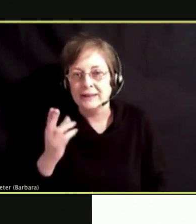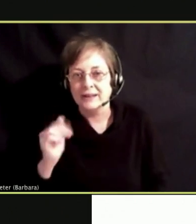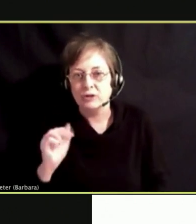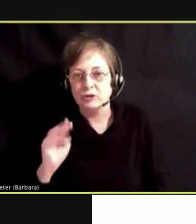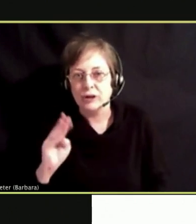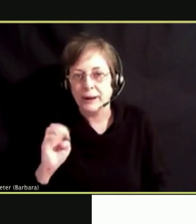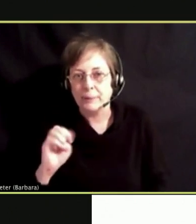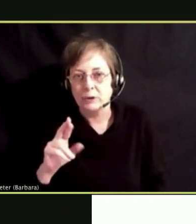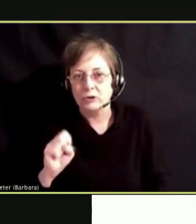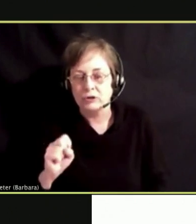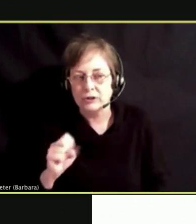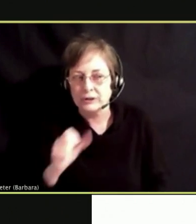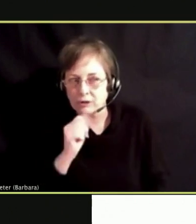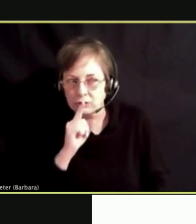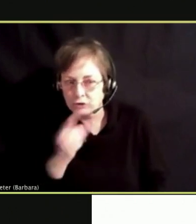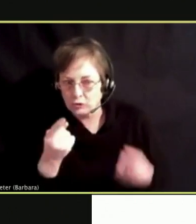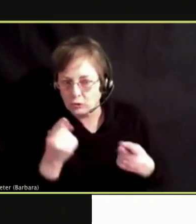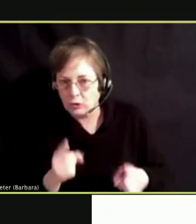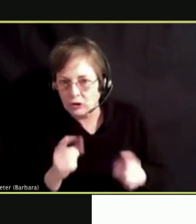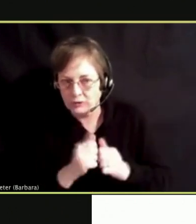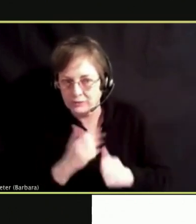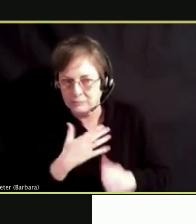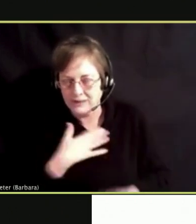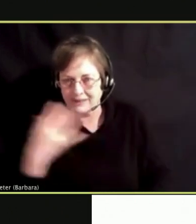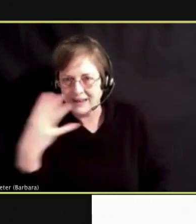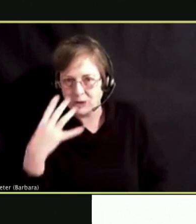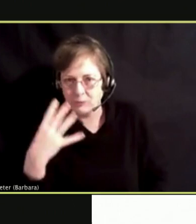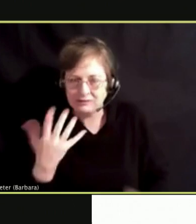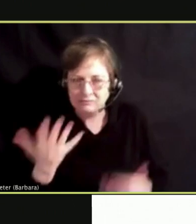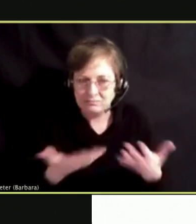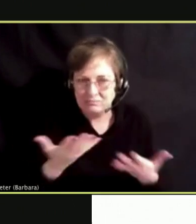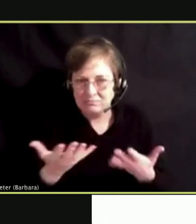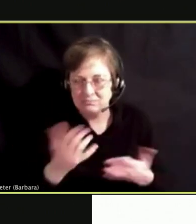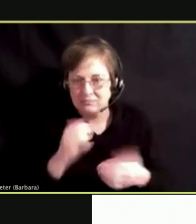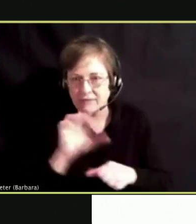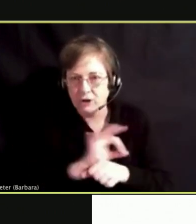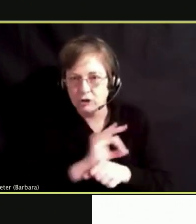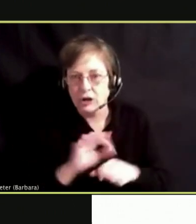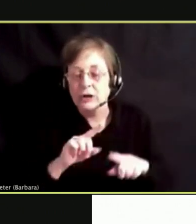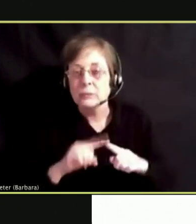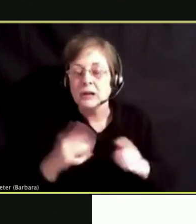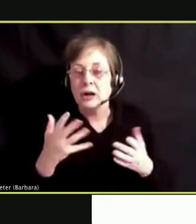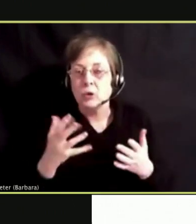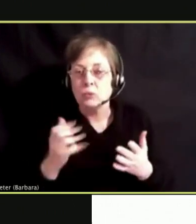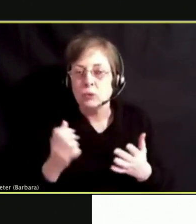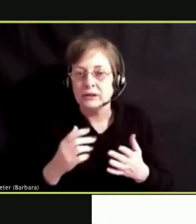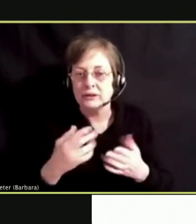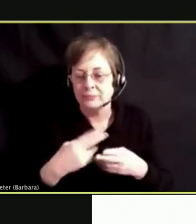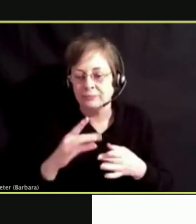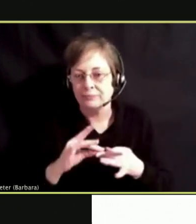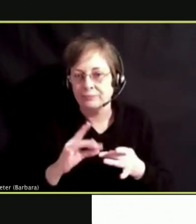NOT SURE WHAT IS GOING ON WITH MY CAMERA RIGHT NOW, BUT I WANTED TO TOUCH ON THE SECOND PORTION OF YOUR QUESTION.